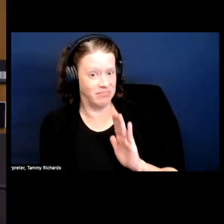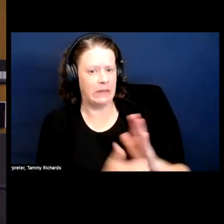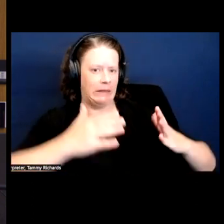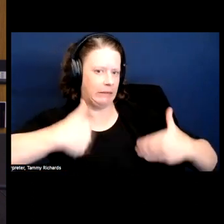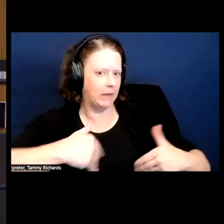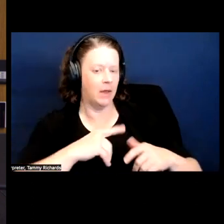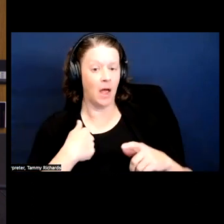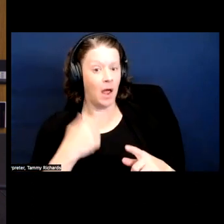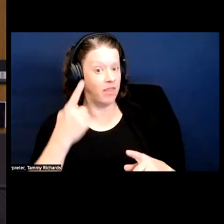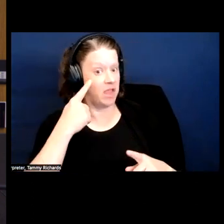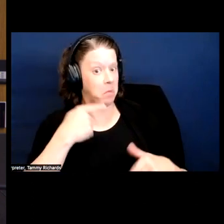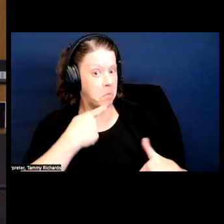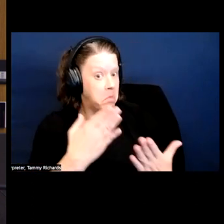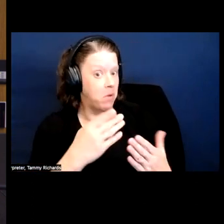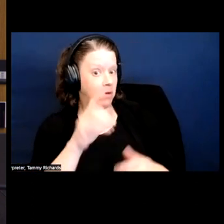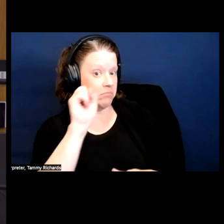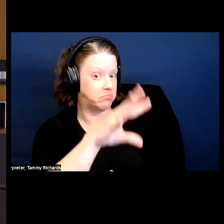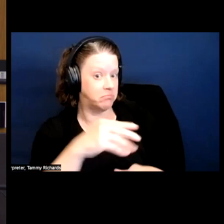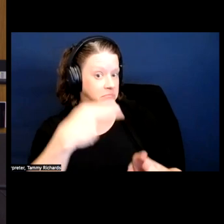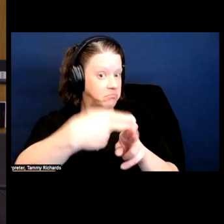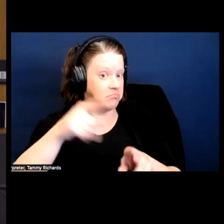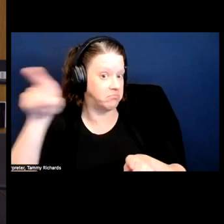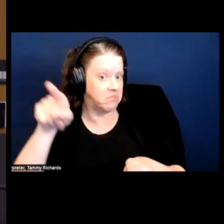We can point to other people, but not trying to do and be everything.